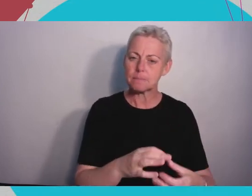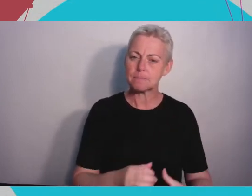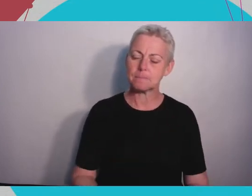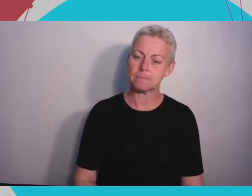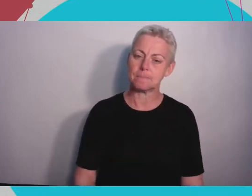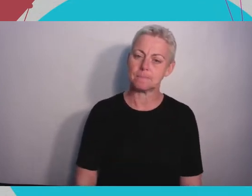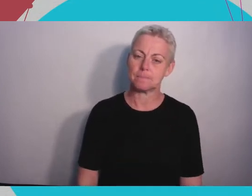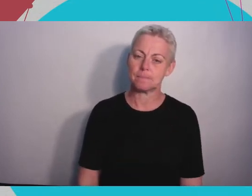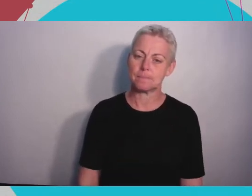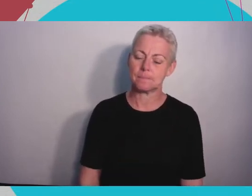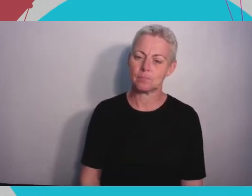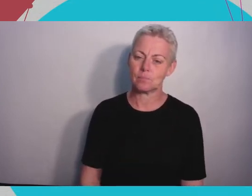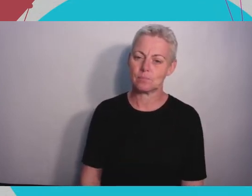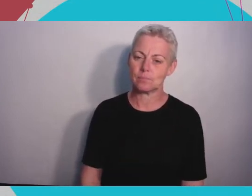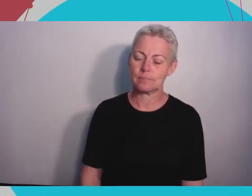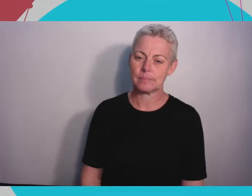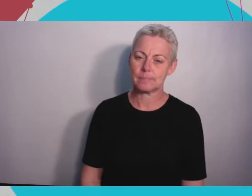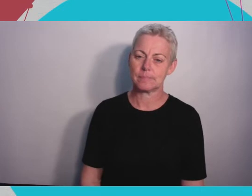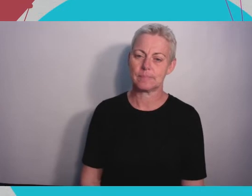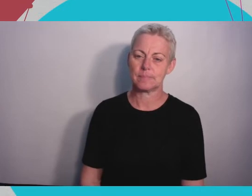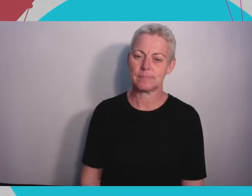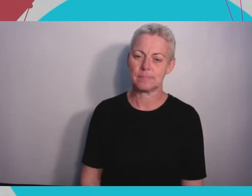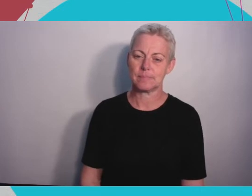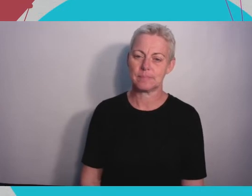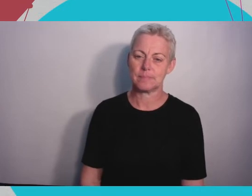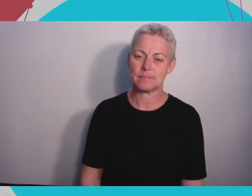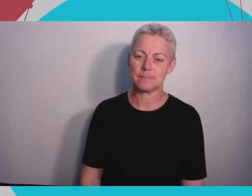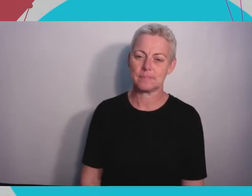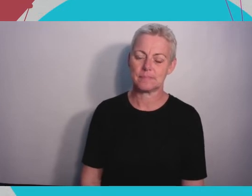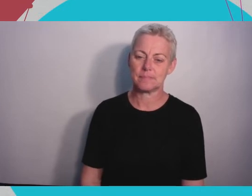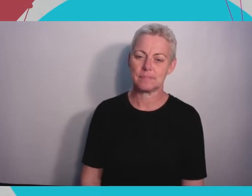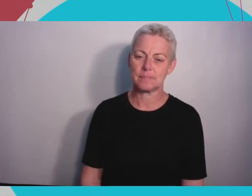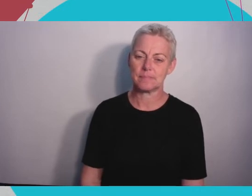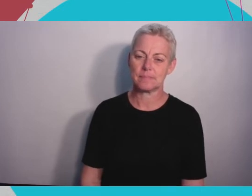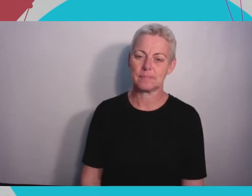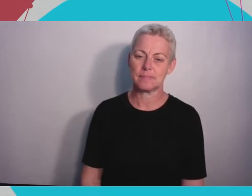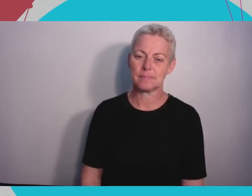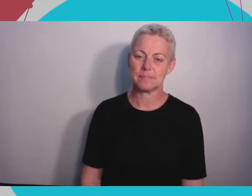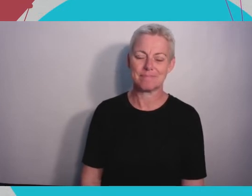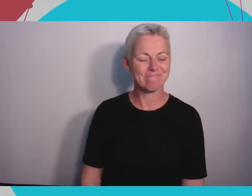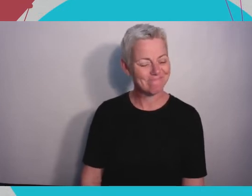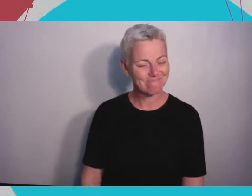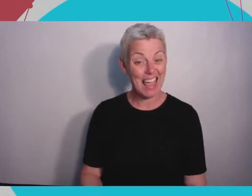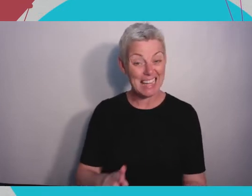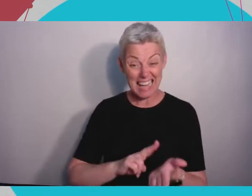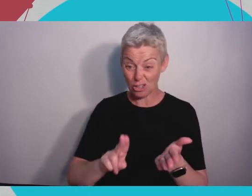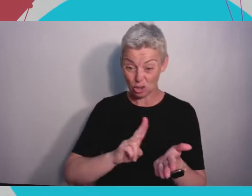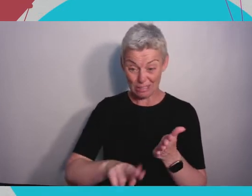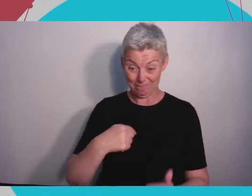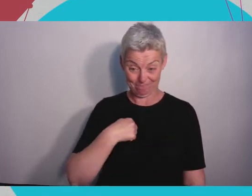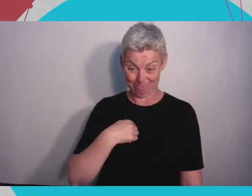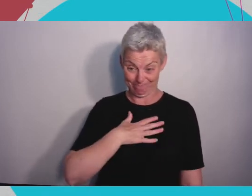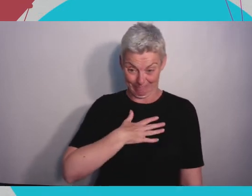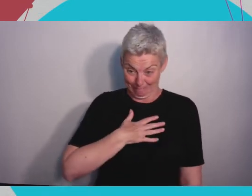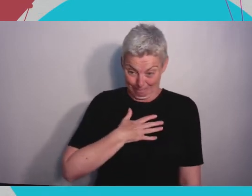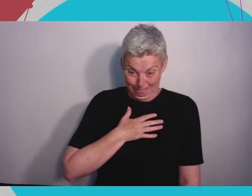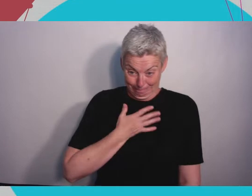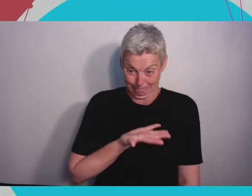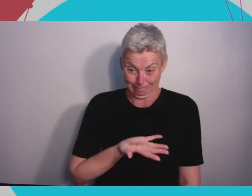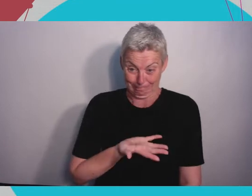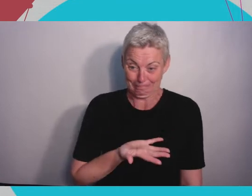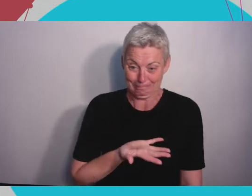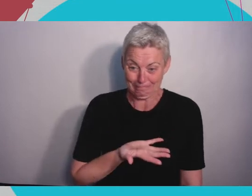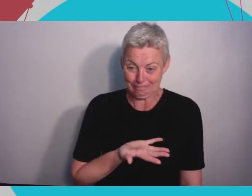that to be honest I'm like naturally not very good at that. I'm far happier sort